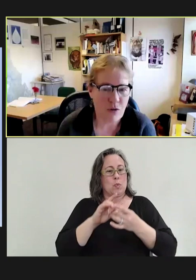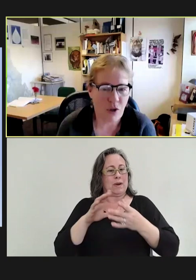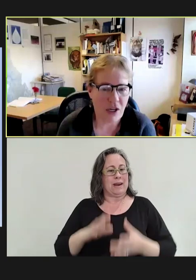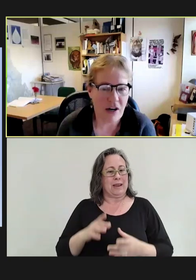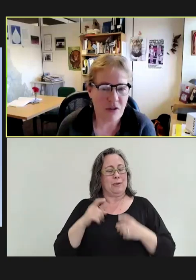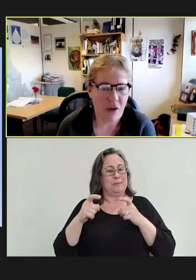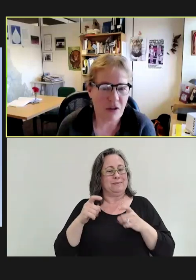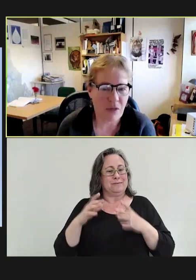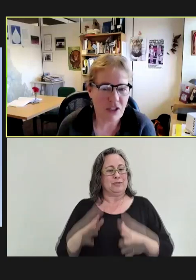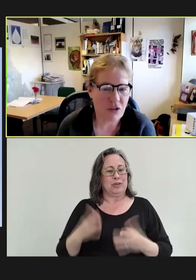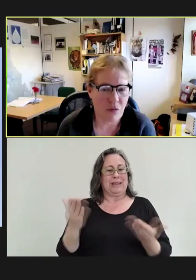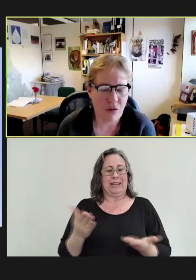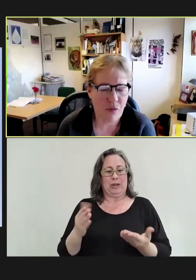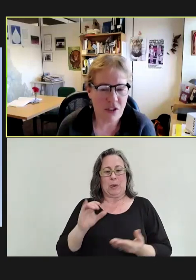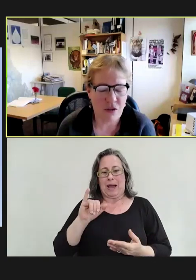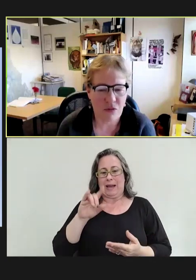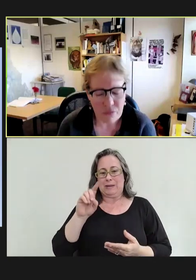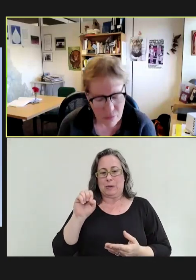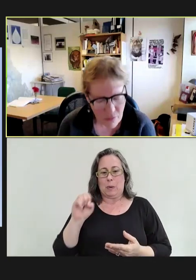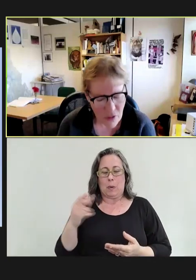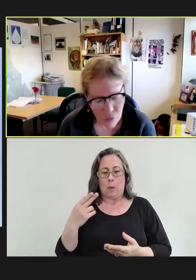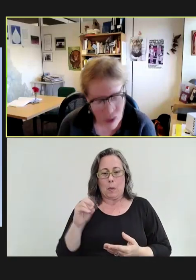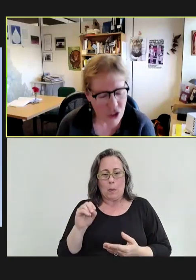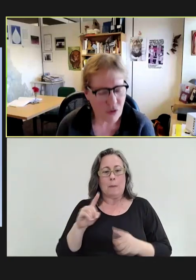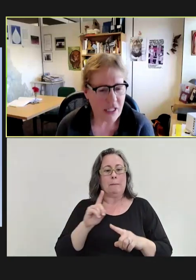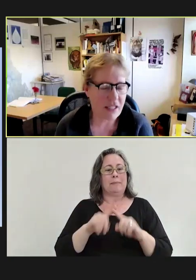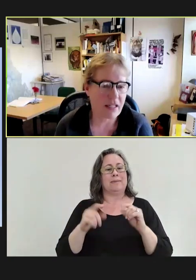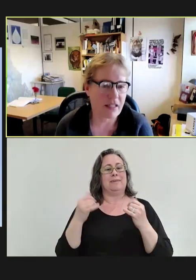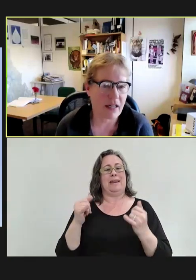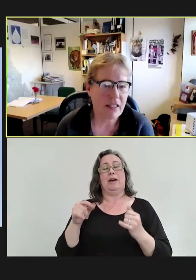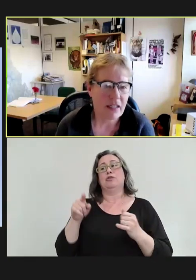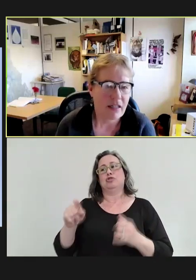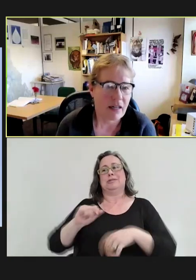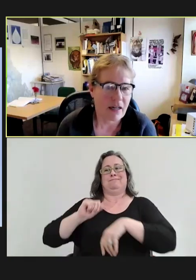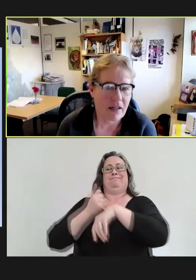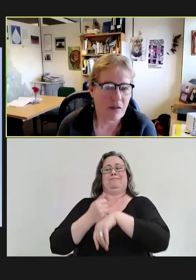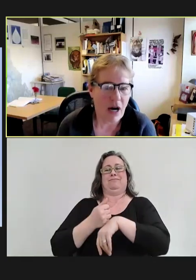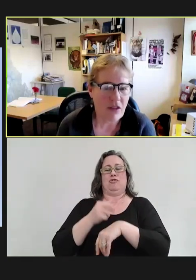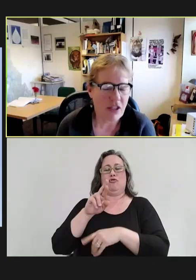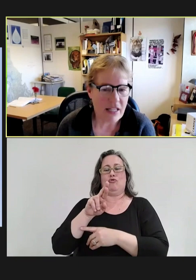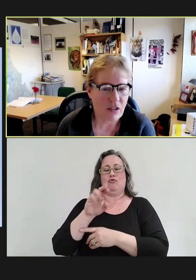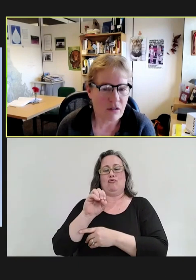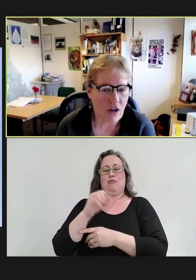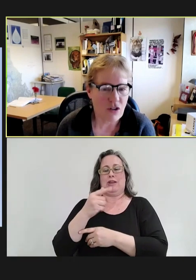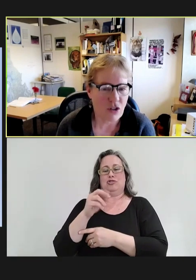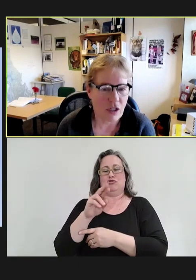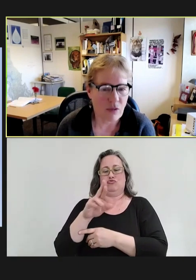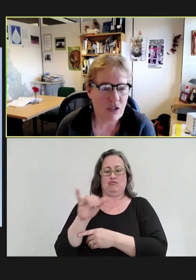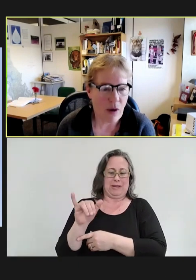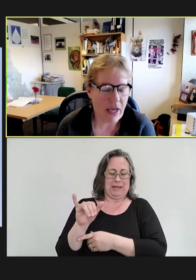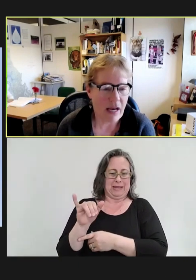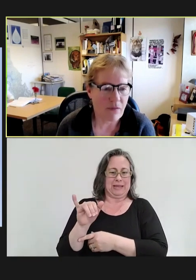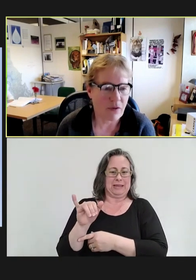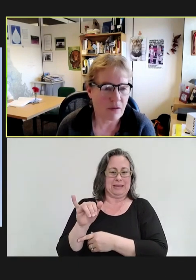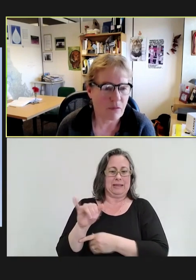working hard to make improvements to registries. And I think that's a large reason why we have